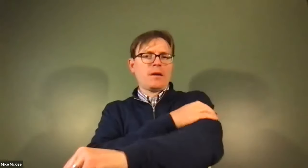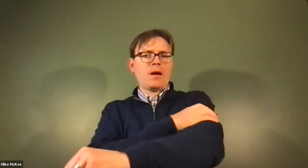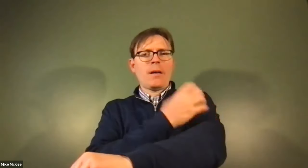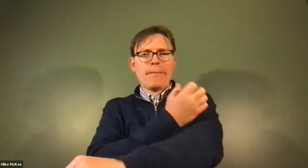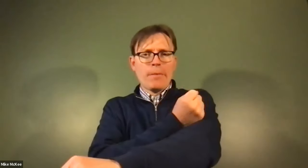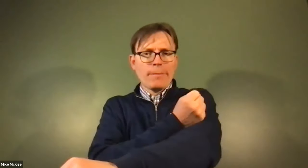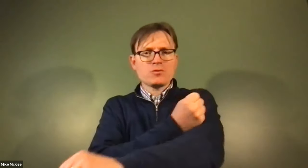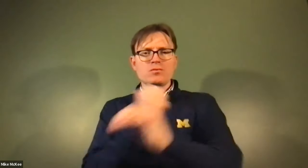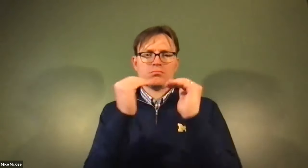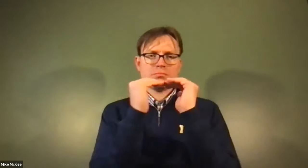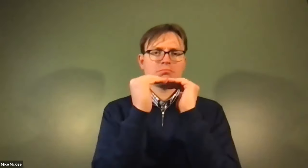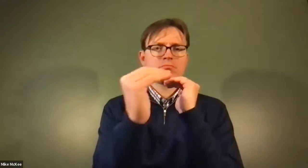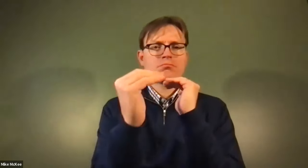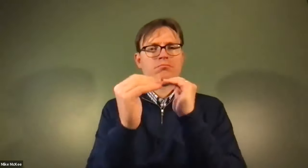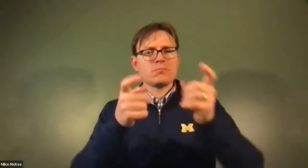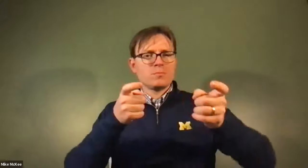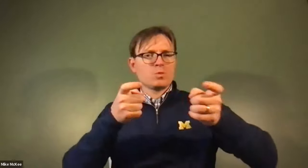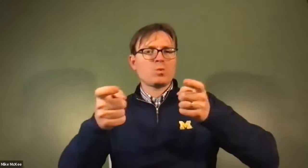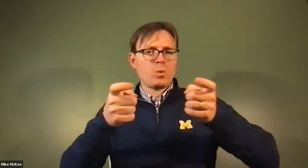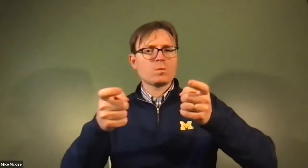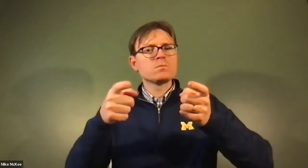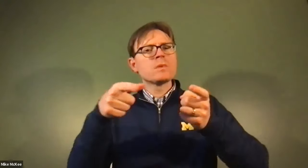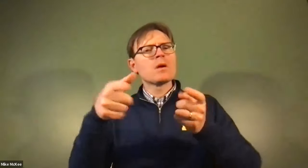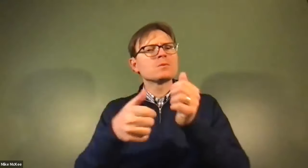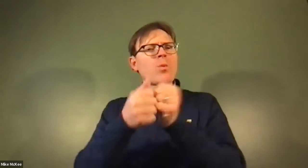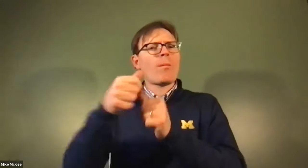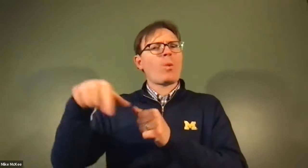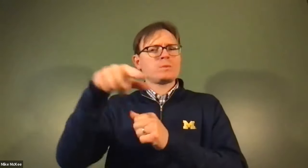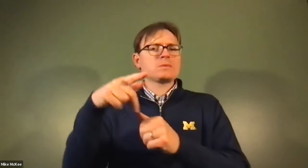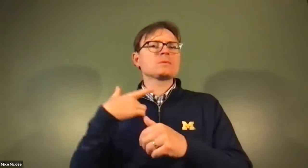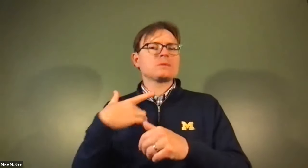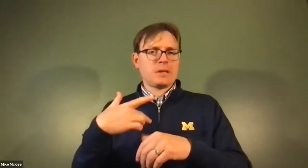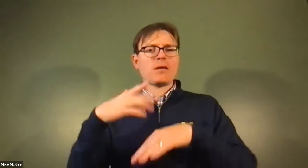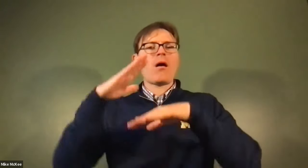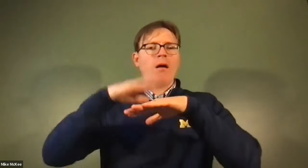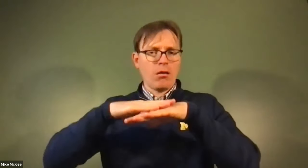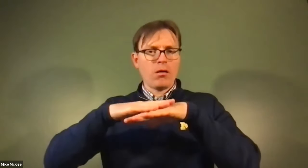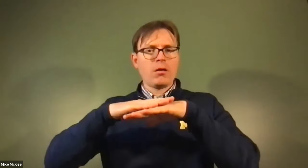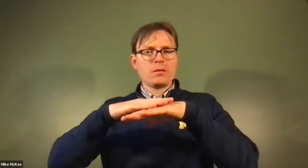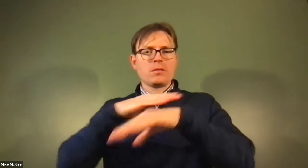James Cech: The goal is to make sure my goal is to make sure that their blood pressure is stabilized.